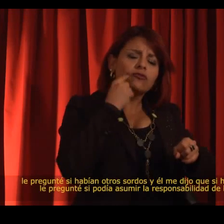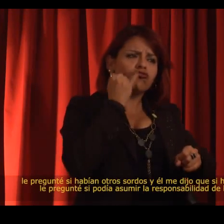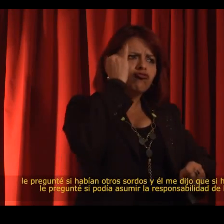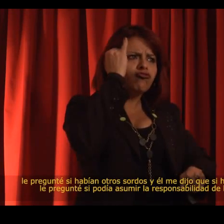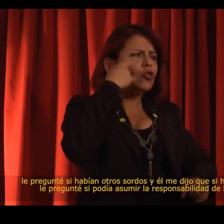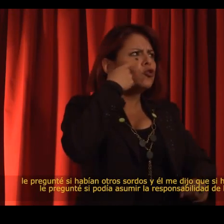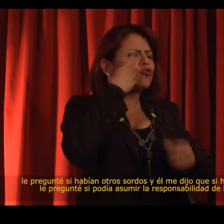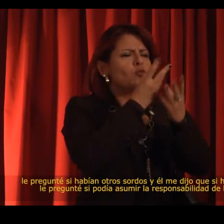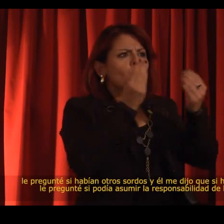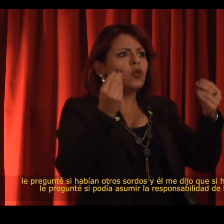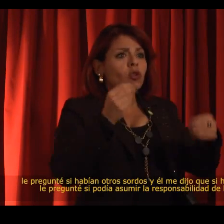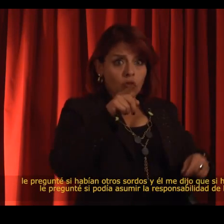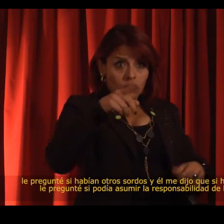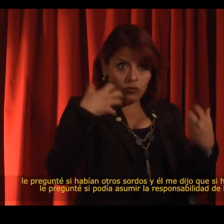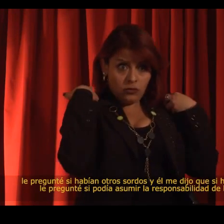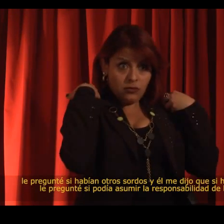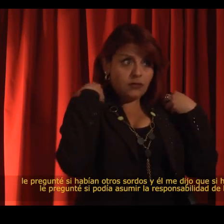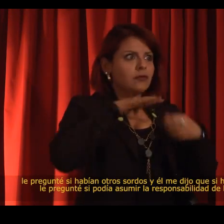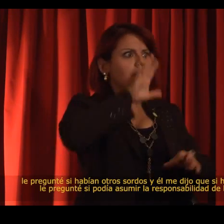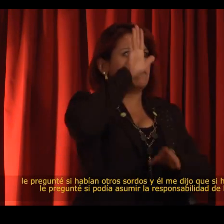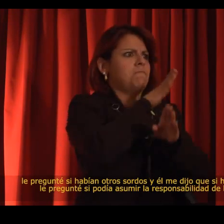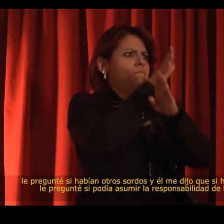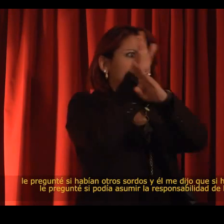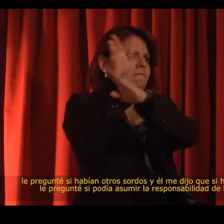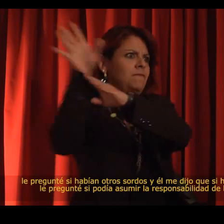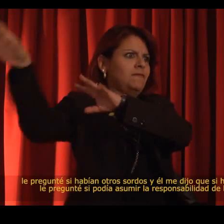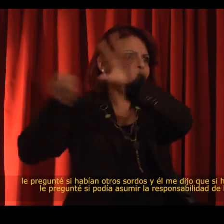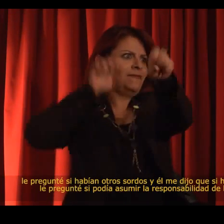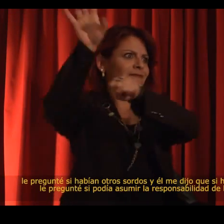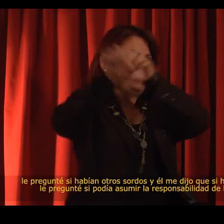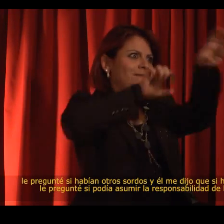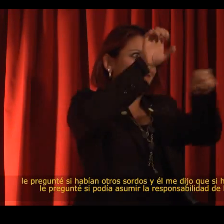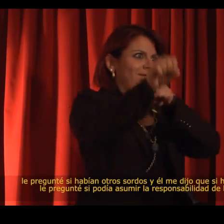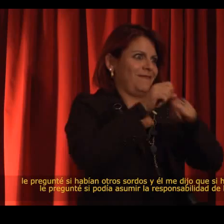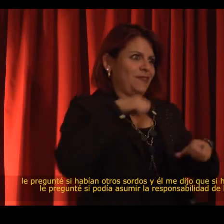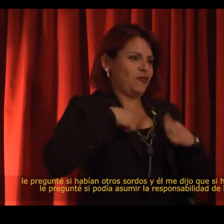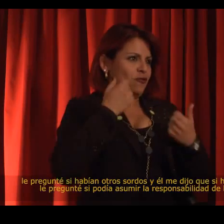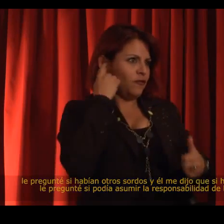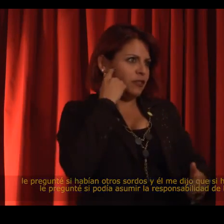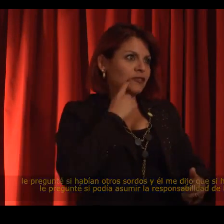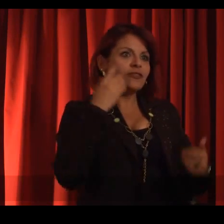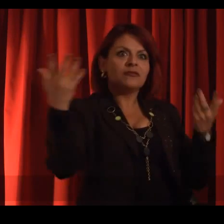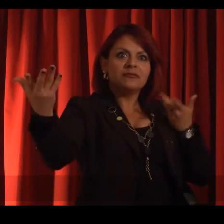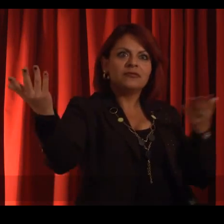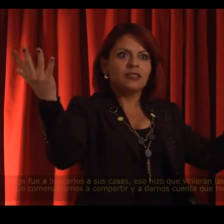I asked him if there were other deaf people and he told that there were a lot. I asked if he could find them.